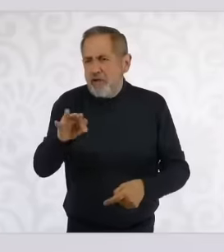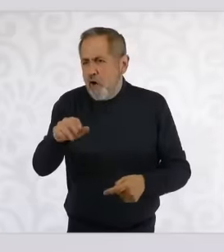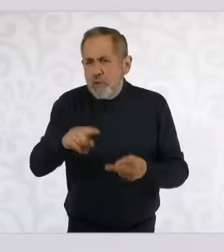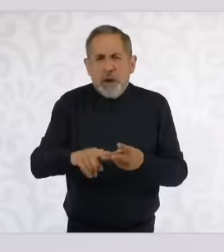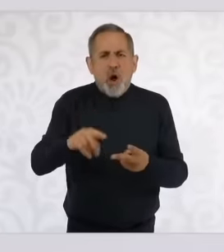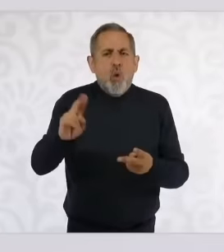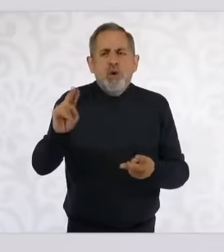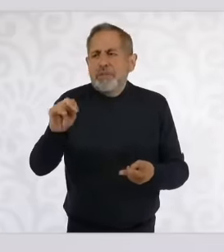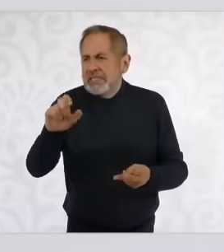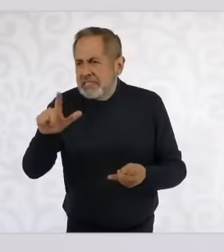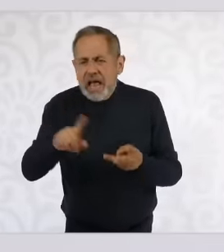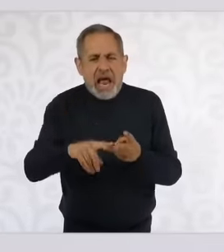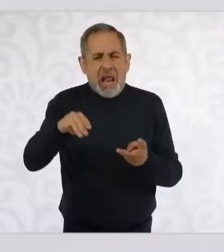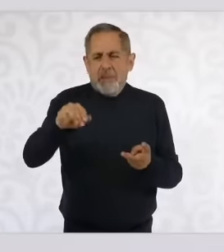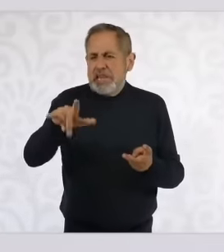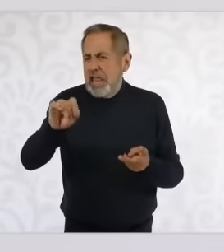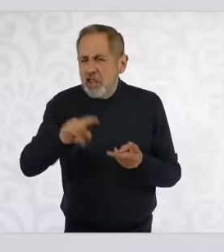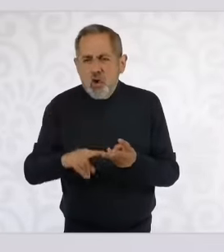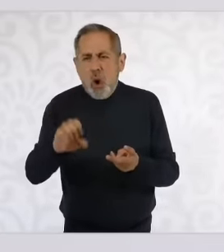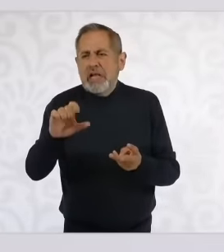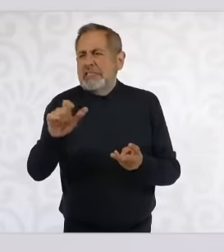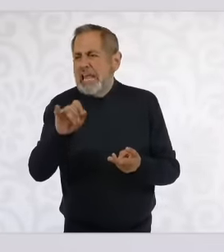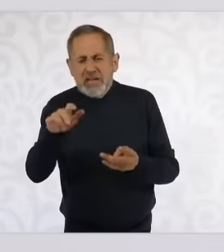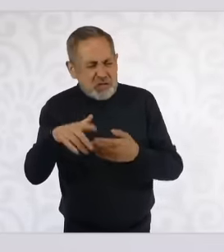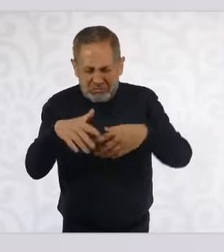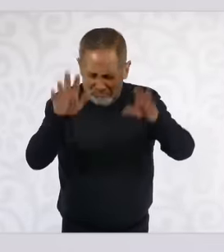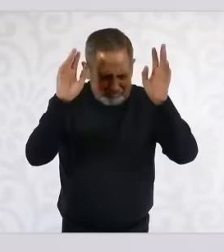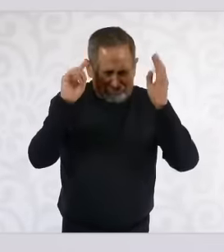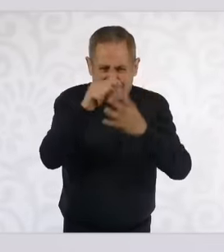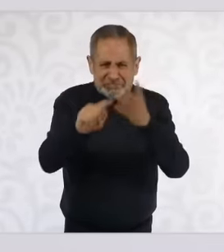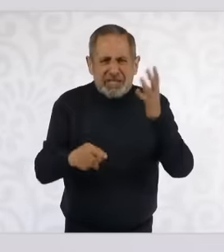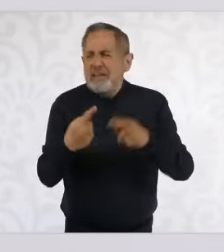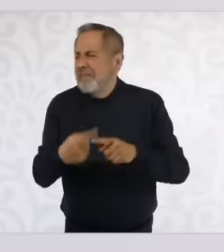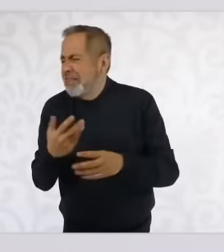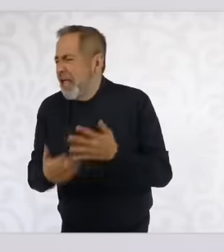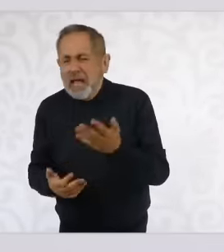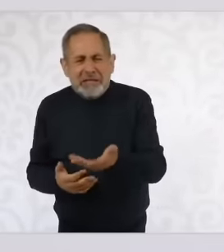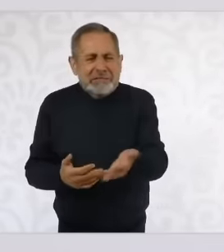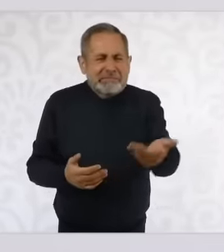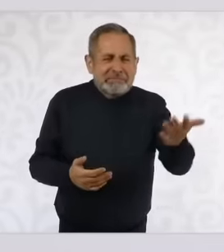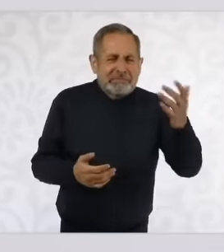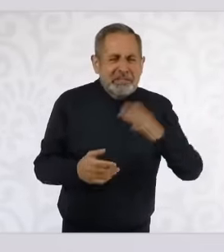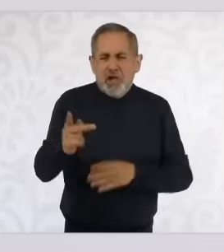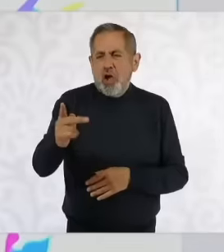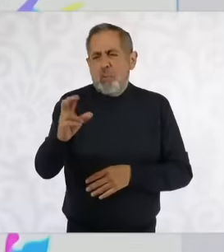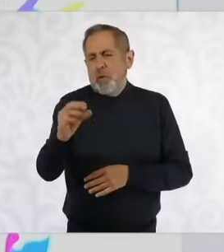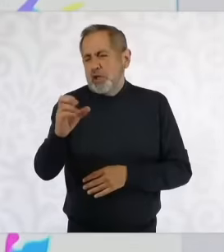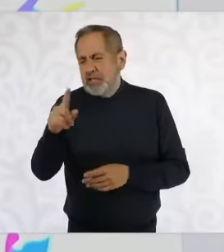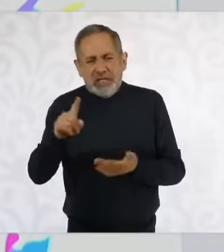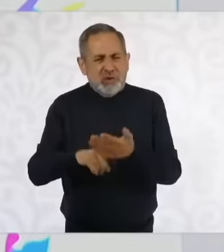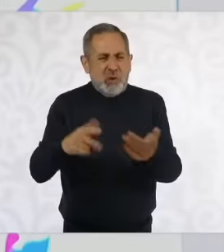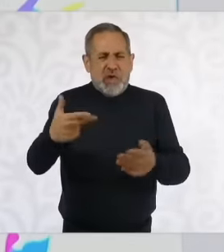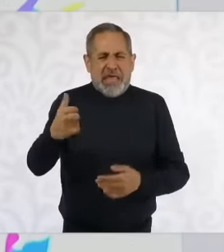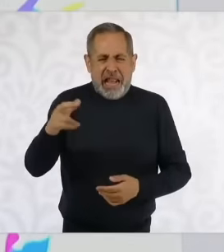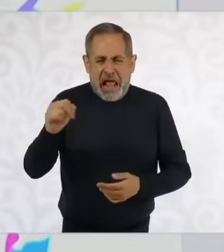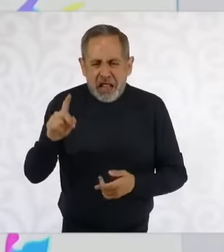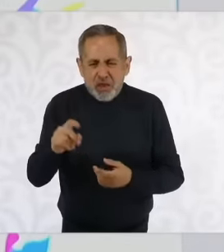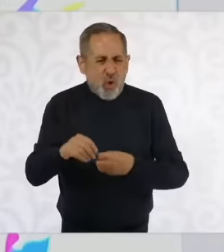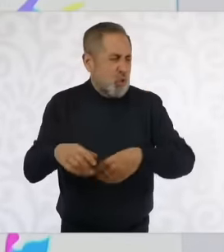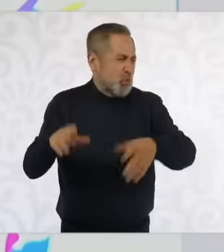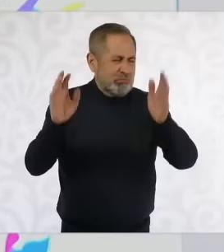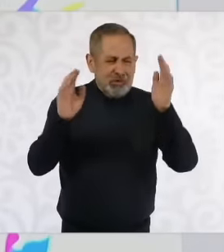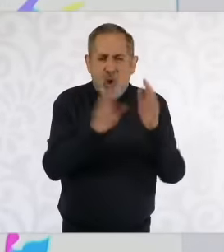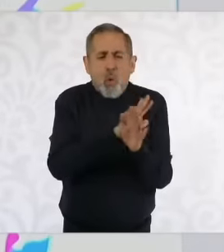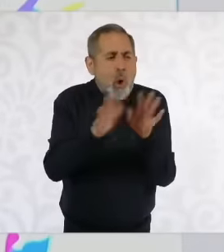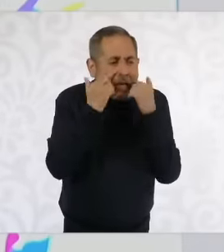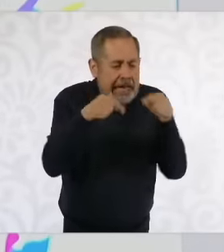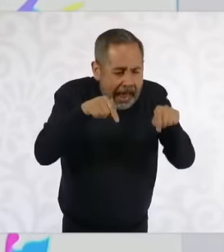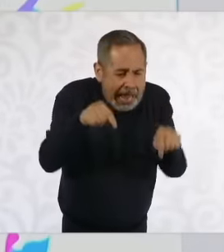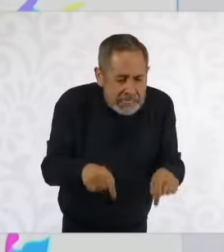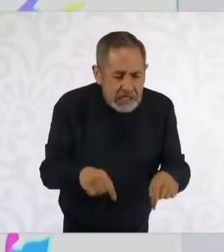in the excelcior in who am I missing this process El Heraldo is not anyone and I do not speak it out of